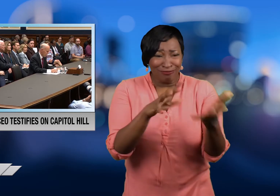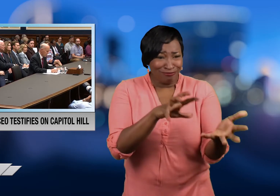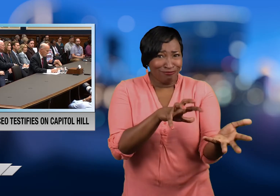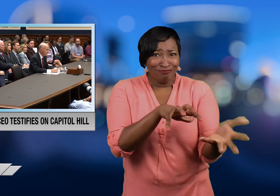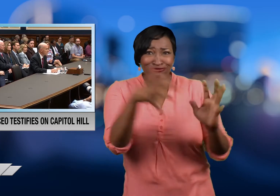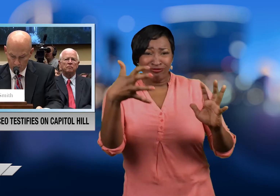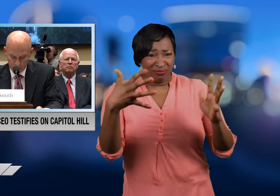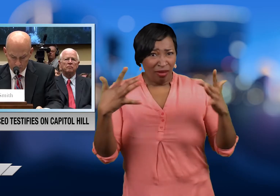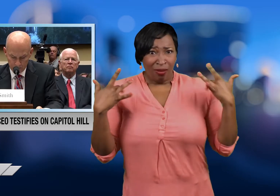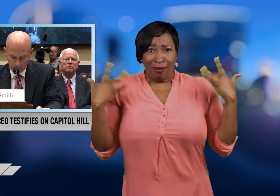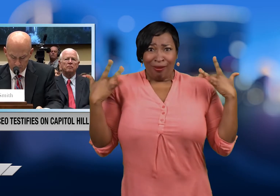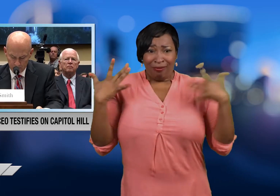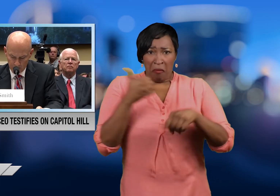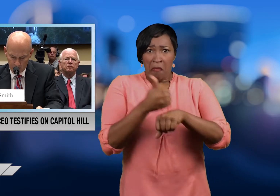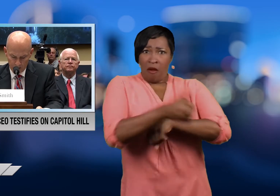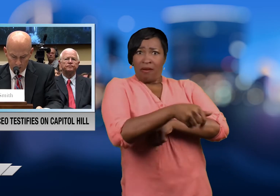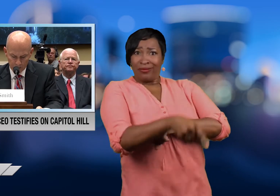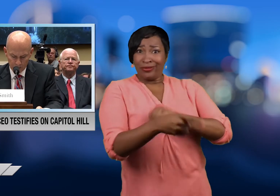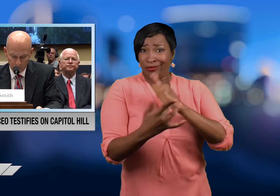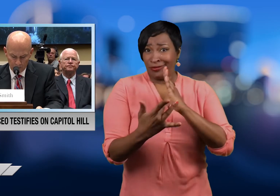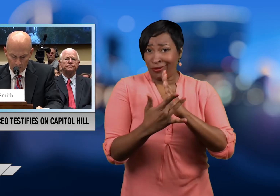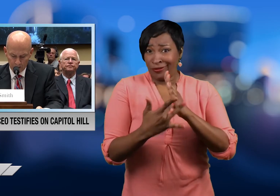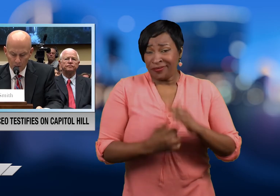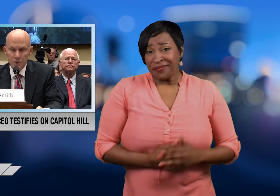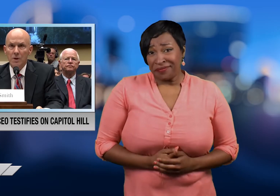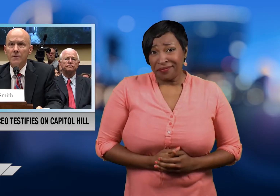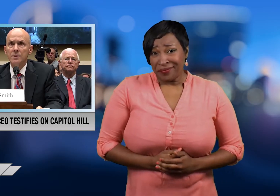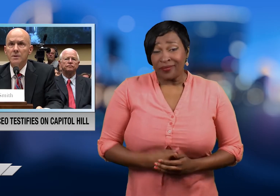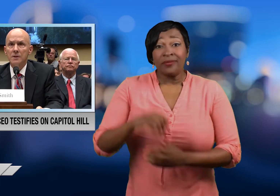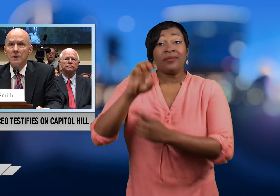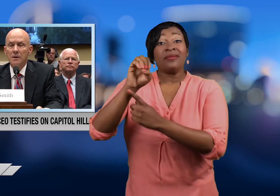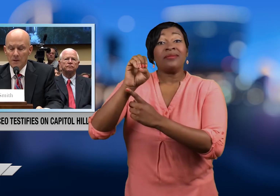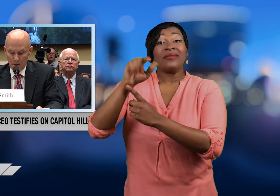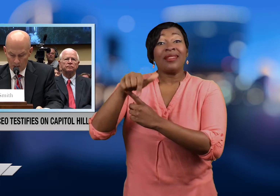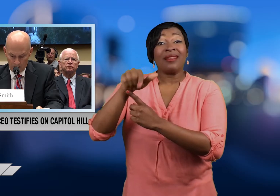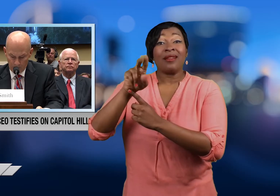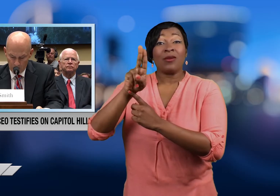are to blame for what happened. Equifax says about